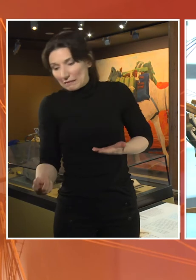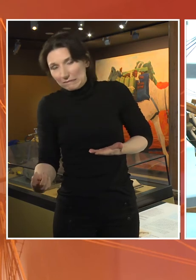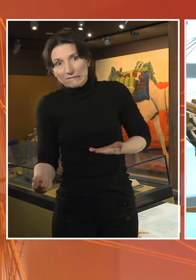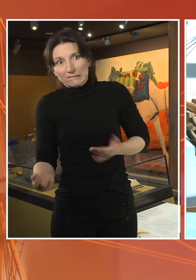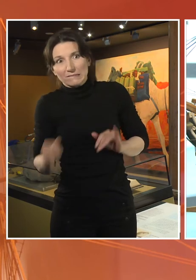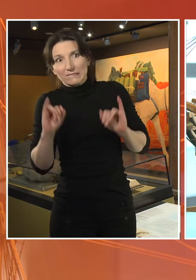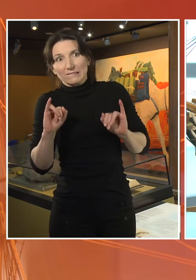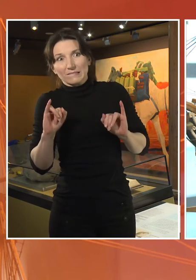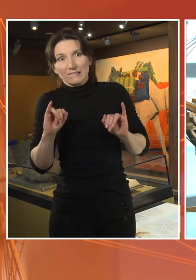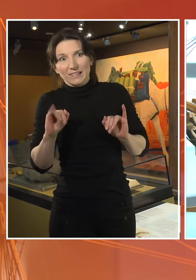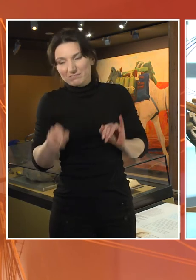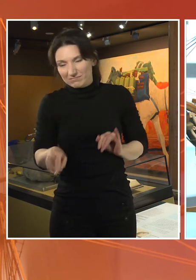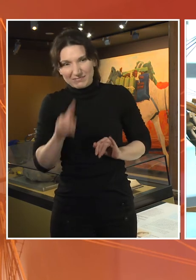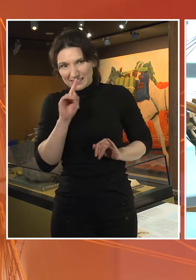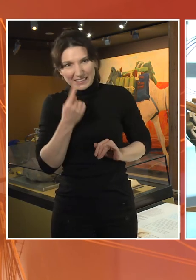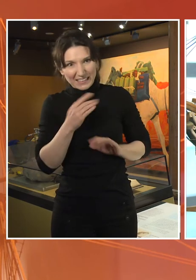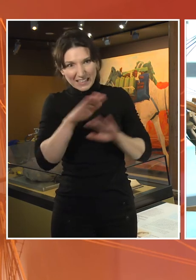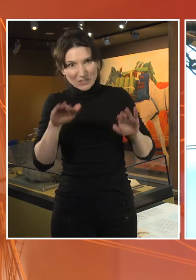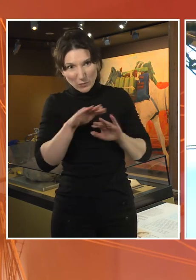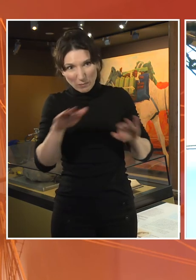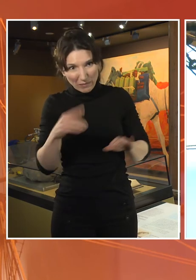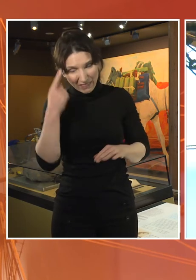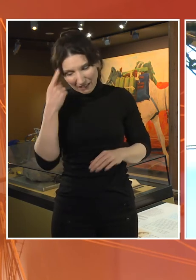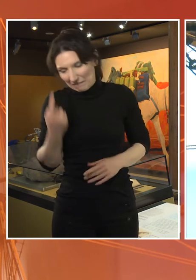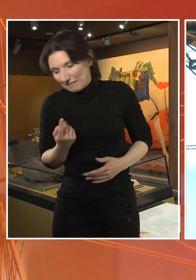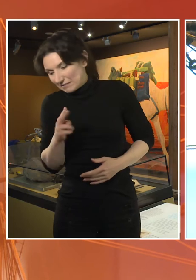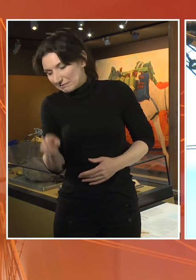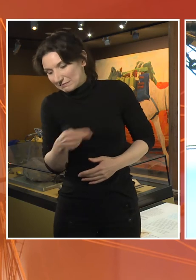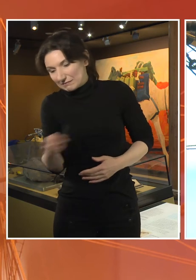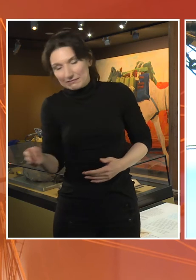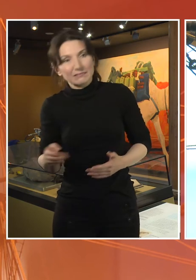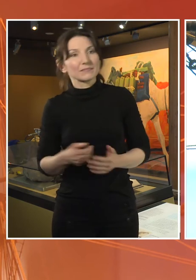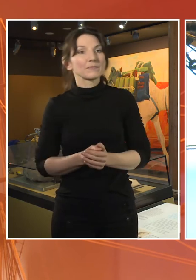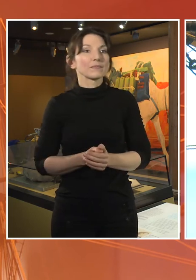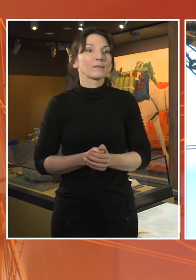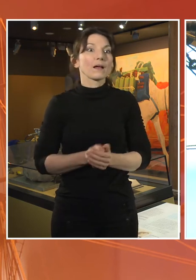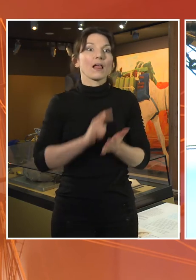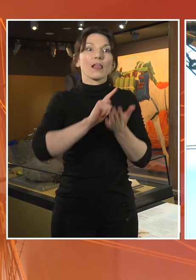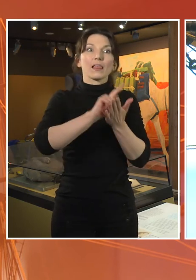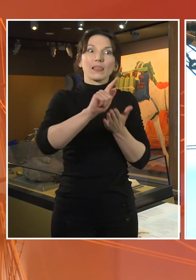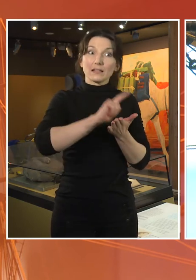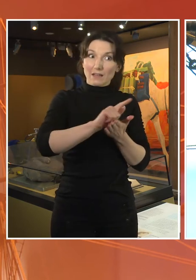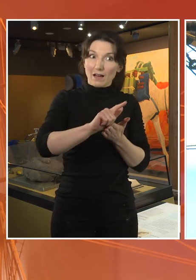given that little cat up for lost but then they saw Trim gingerly climbing up